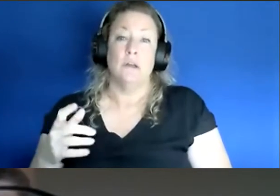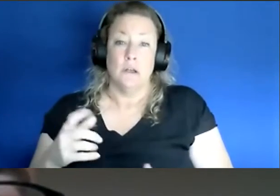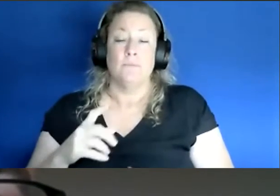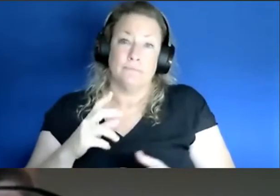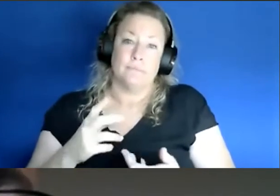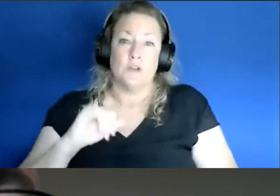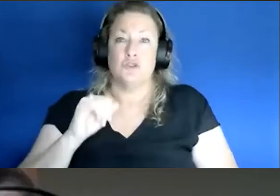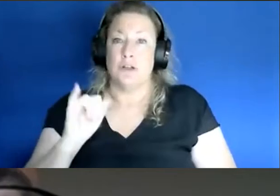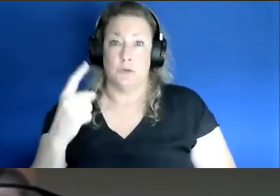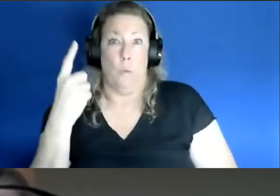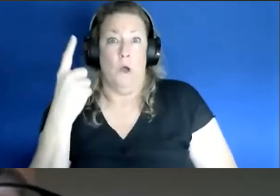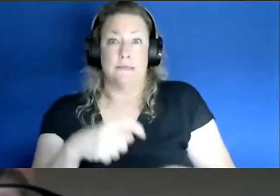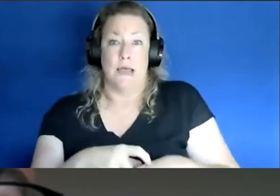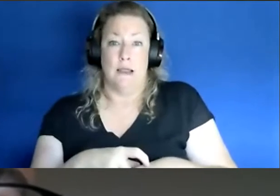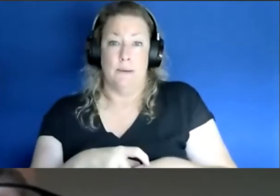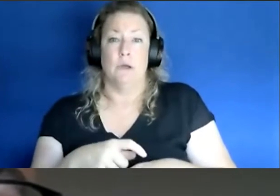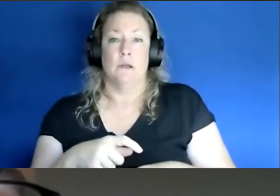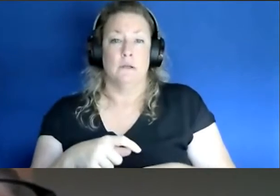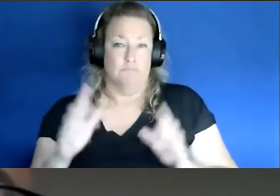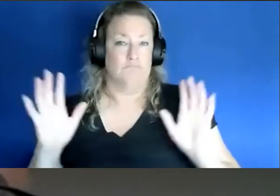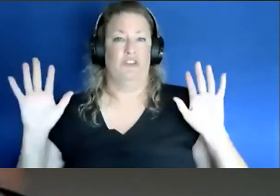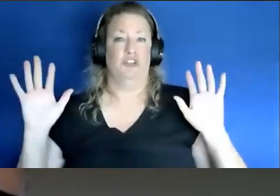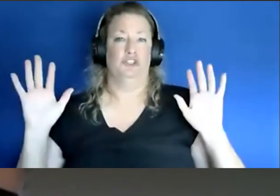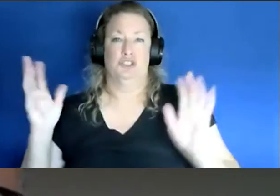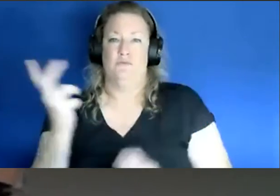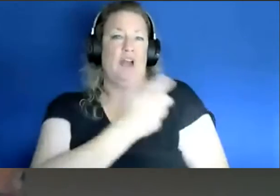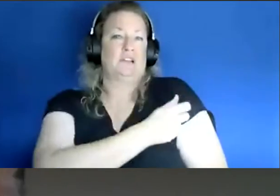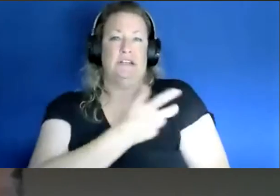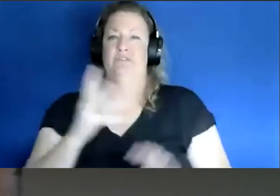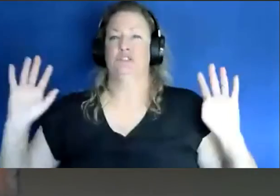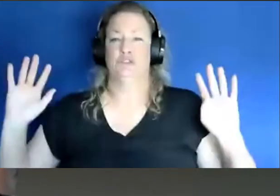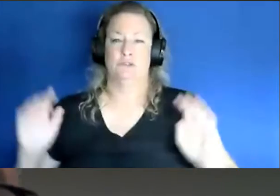only one vaccine and then you would you would be considered fully vaccinated to two weeks later.